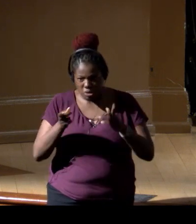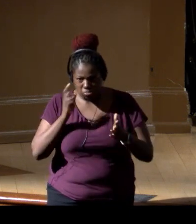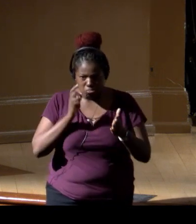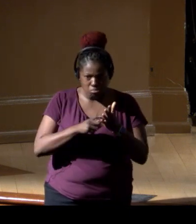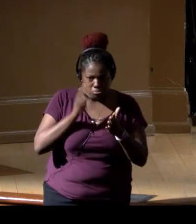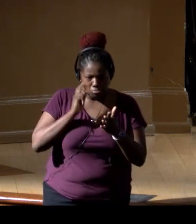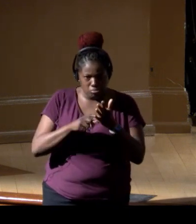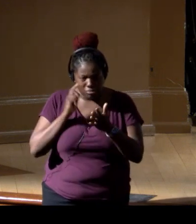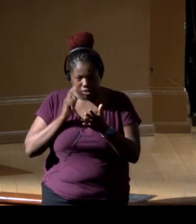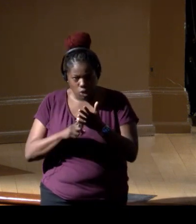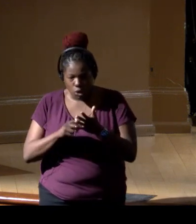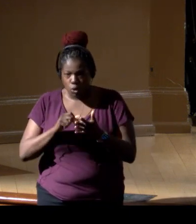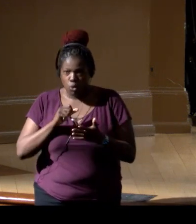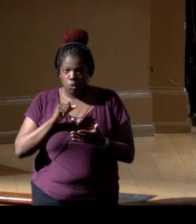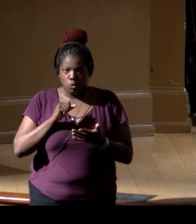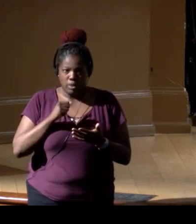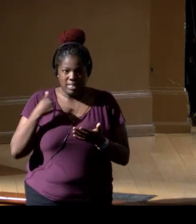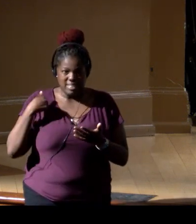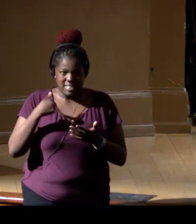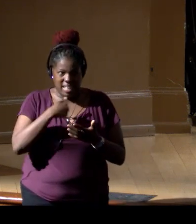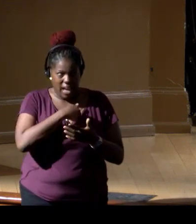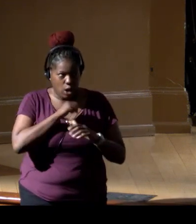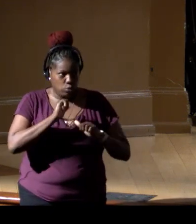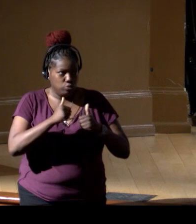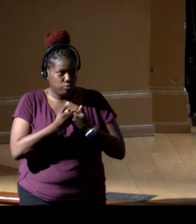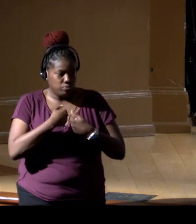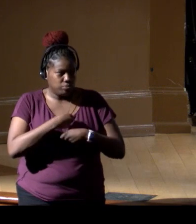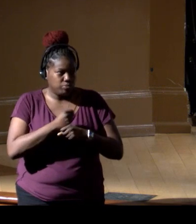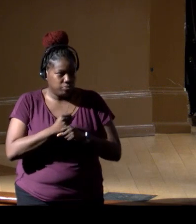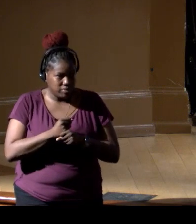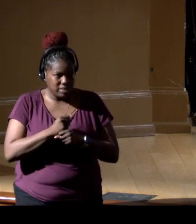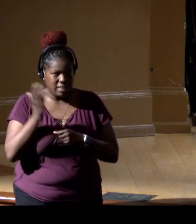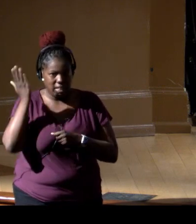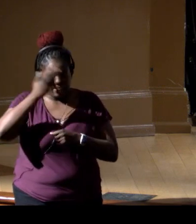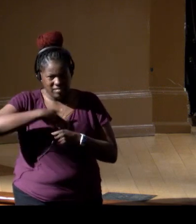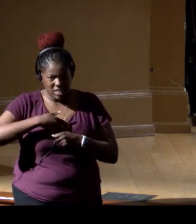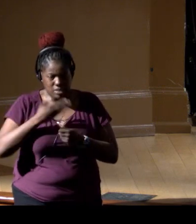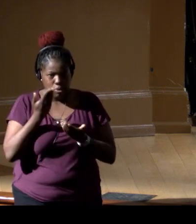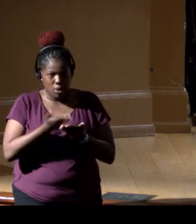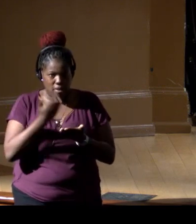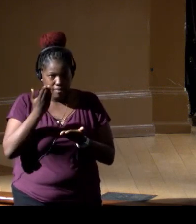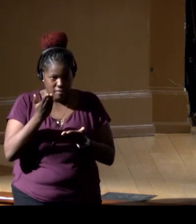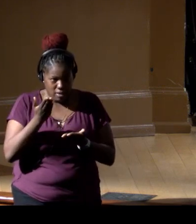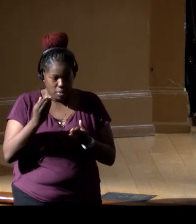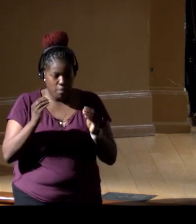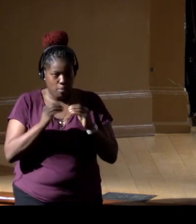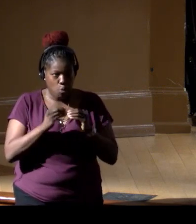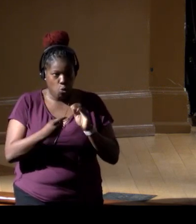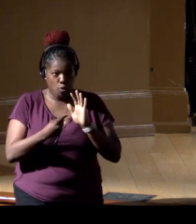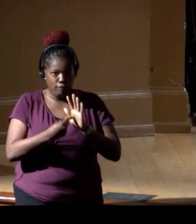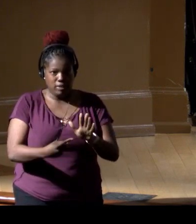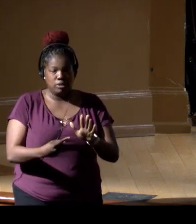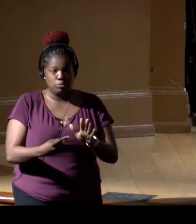We don't catch, it's our challenge to make that invisible evidence based on biomolecules more visible. I encourage you to go out